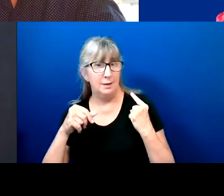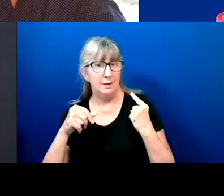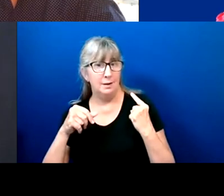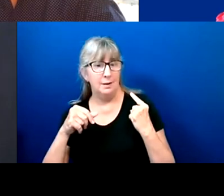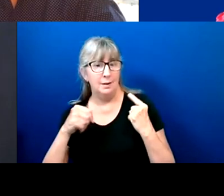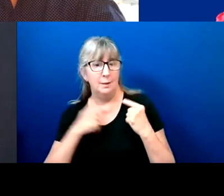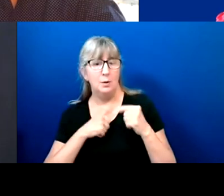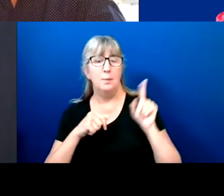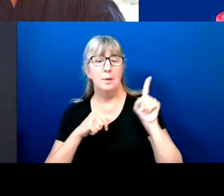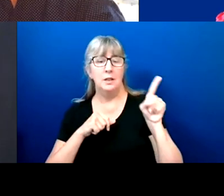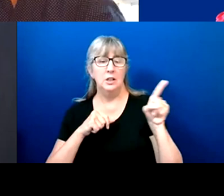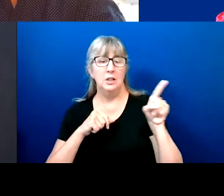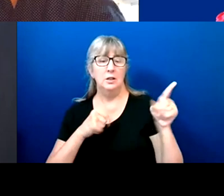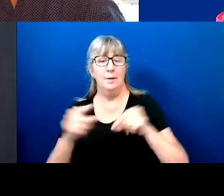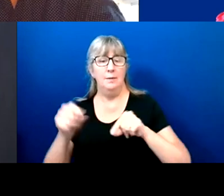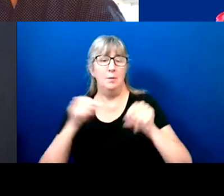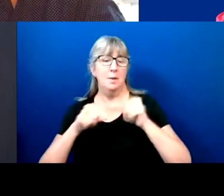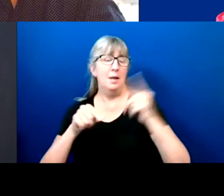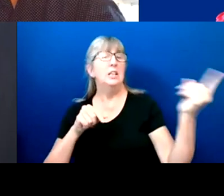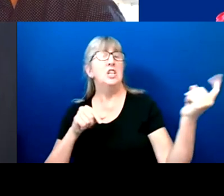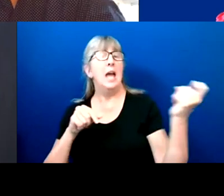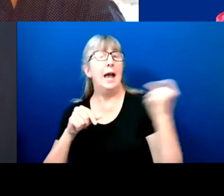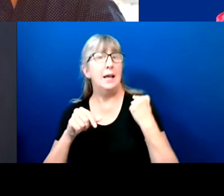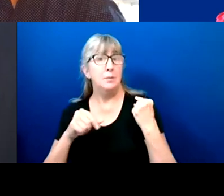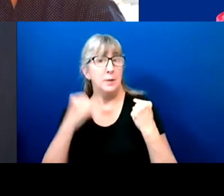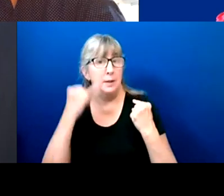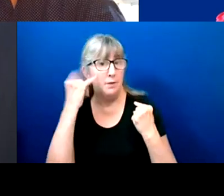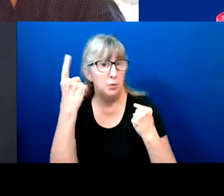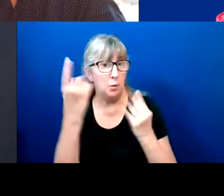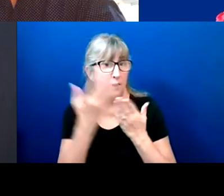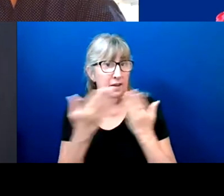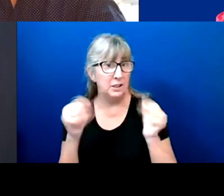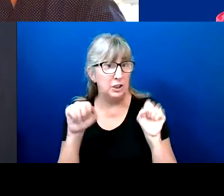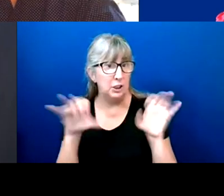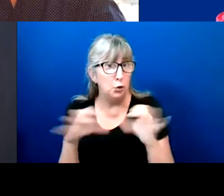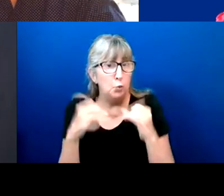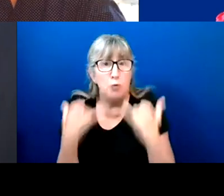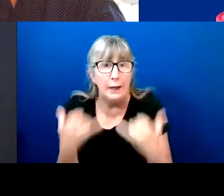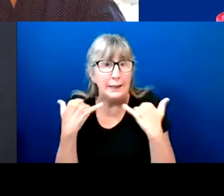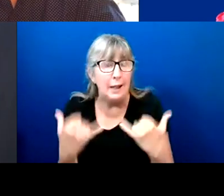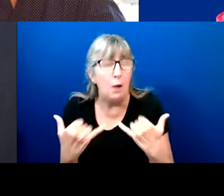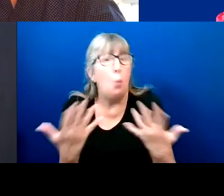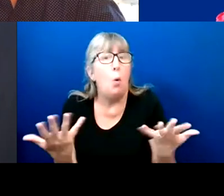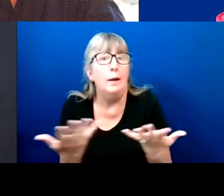back, but she asked me if there's one thing she could do right now, what would that be?